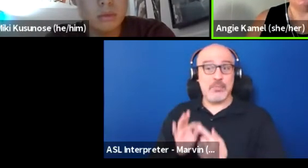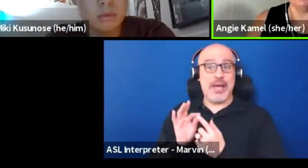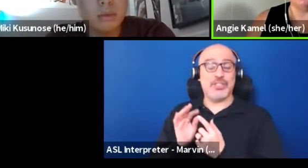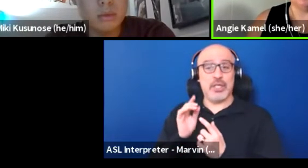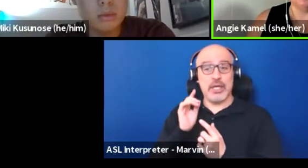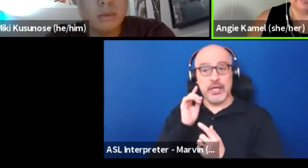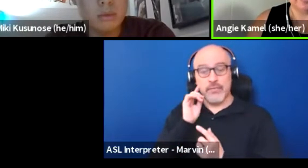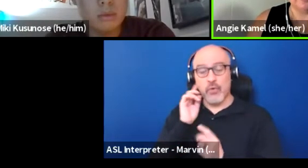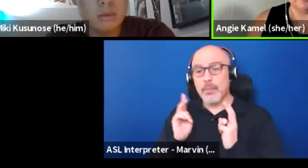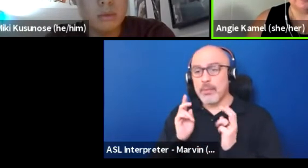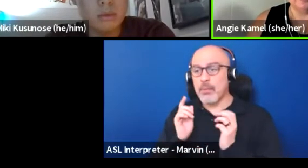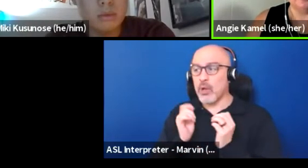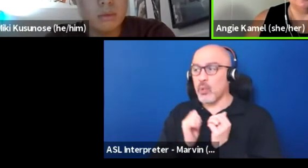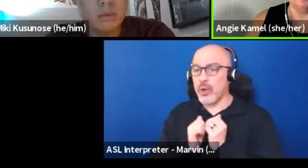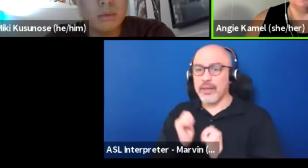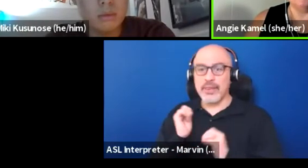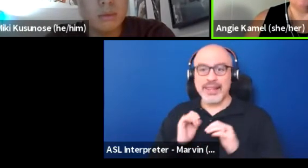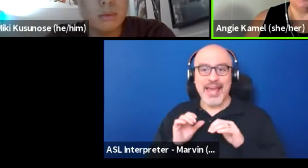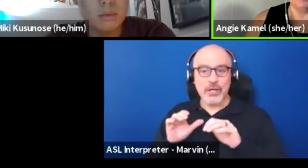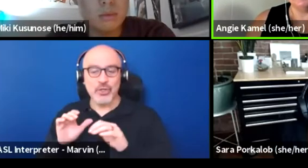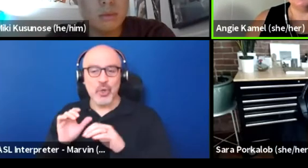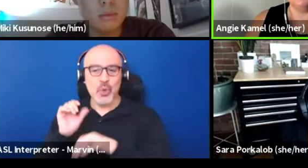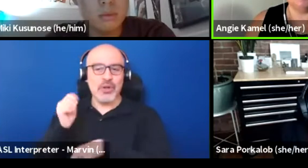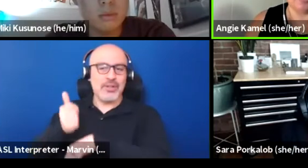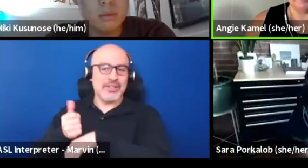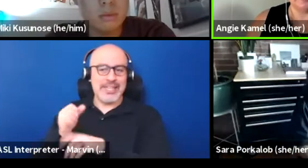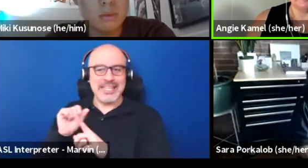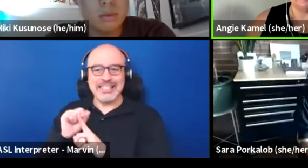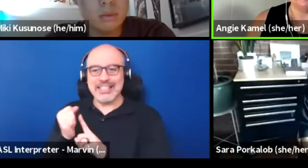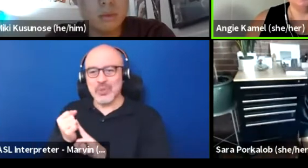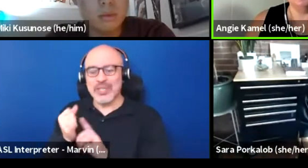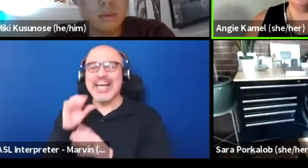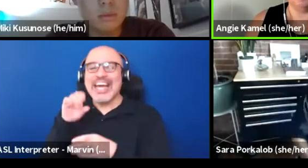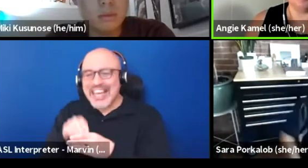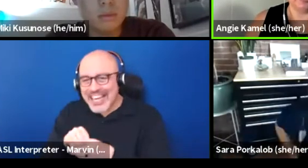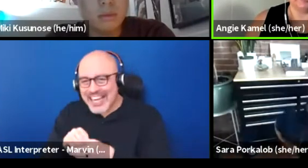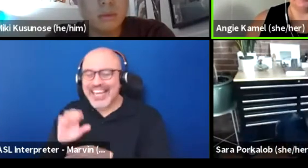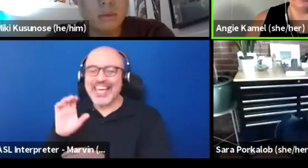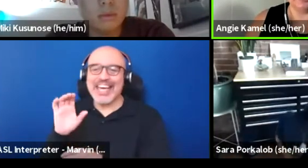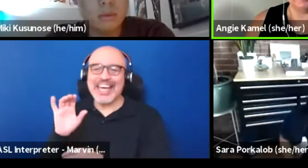in theatrical settings in civic practice, in community organizing,